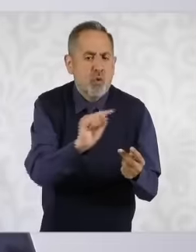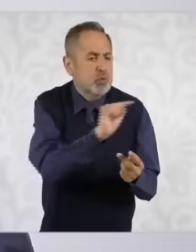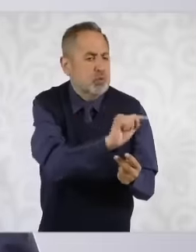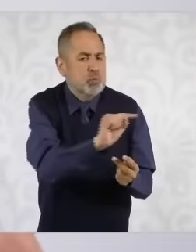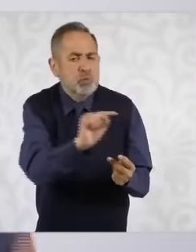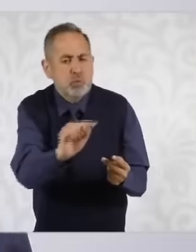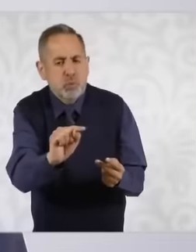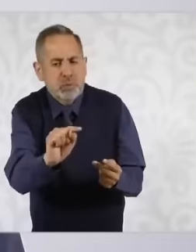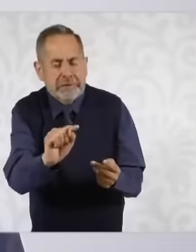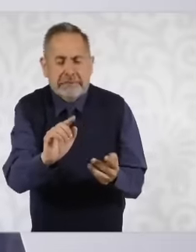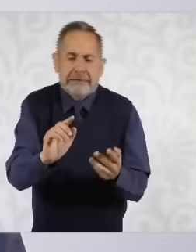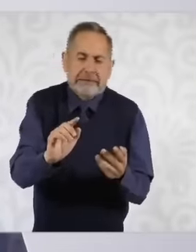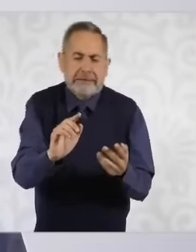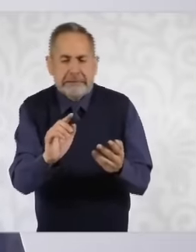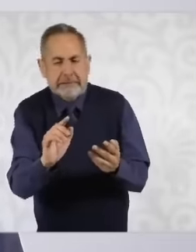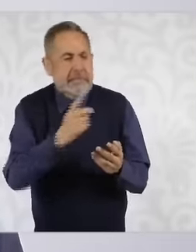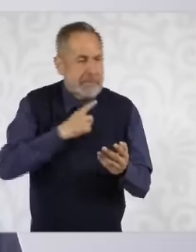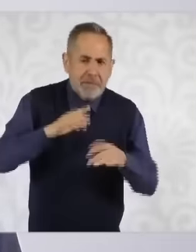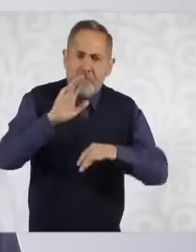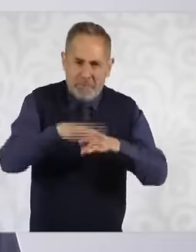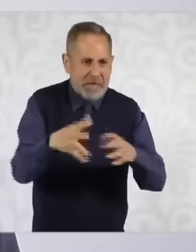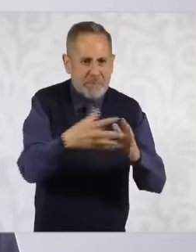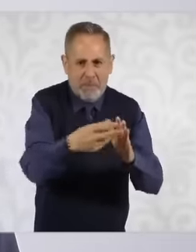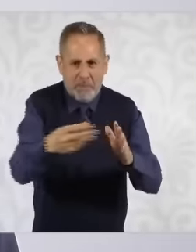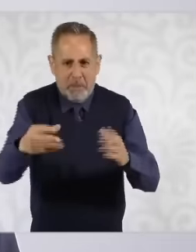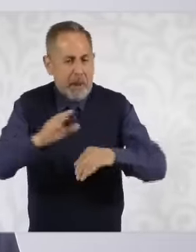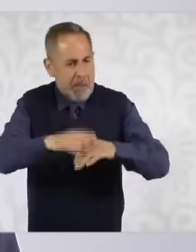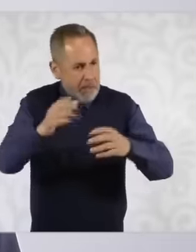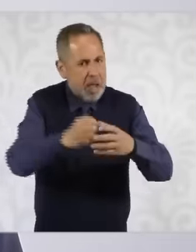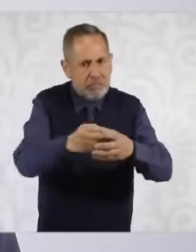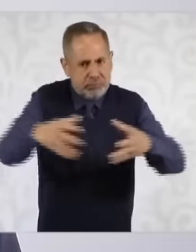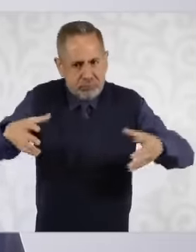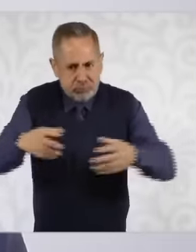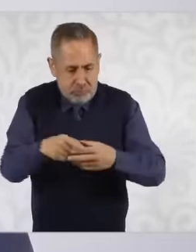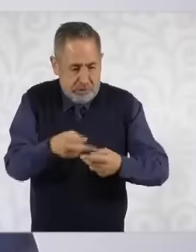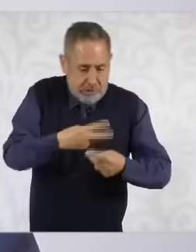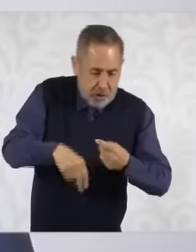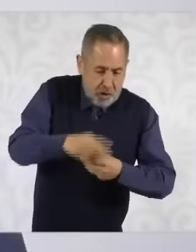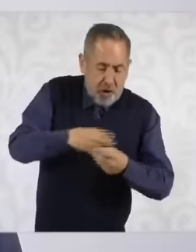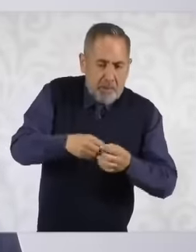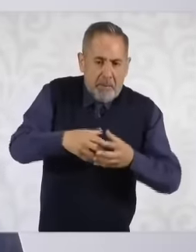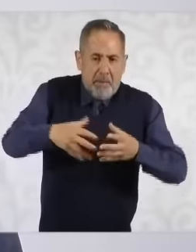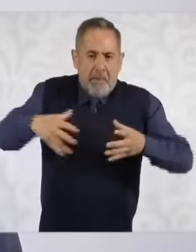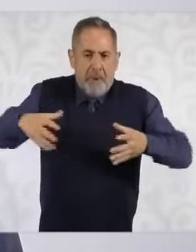come on, we have to multiply that seed, it is a technical process. I won't bore you with the